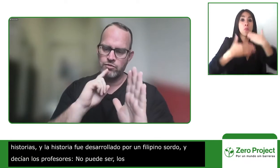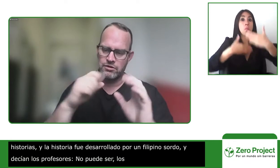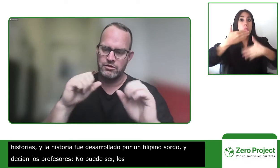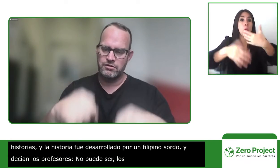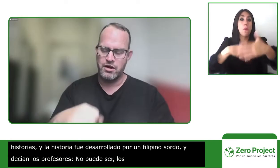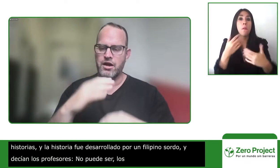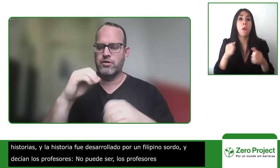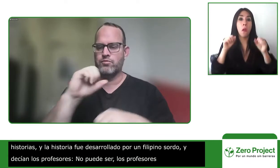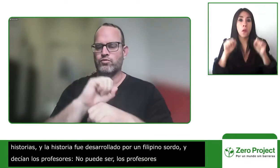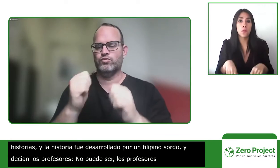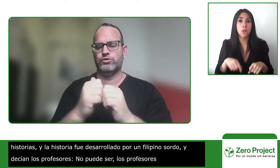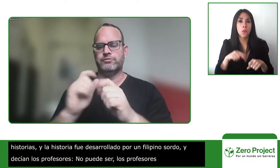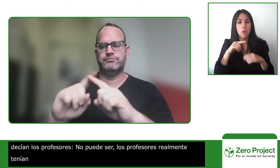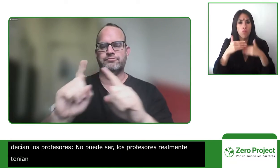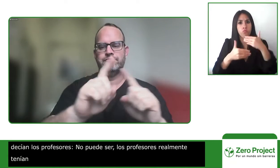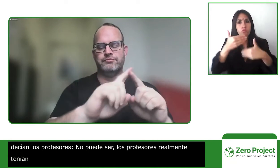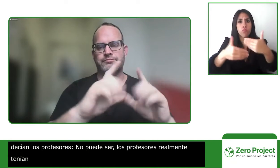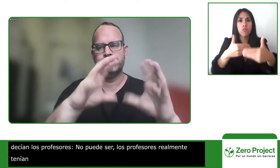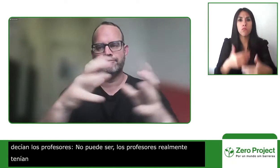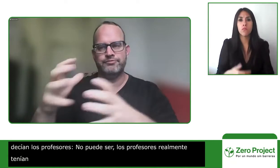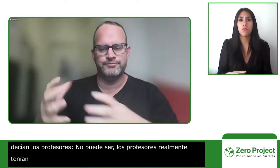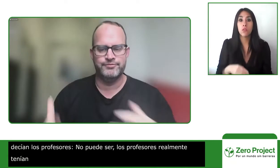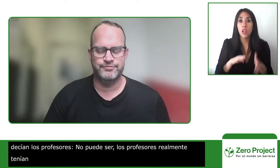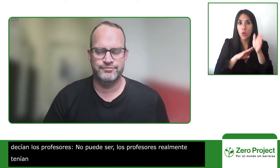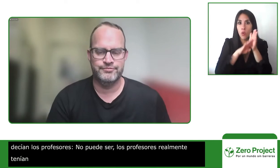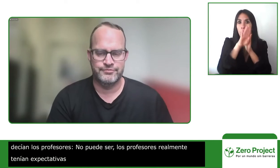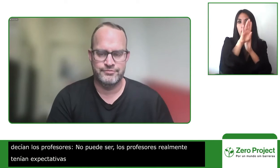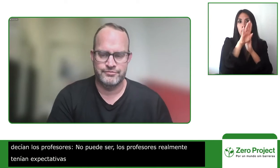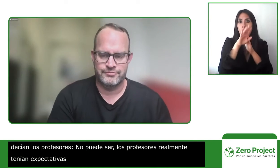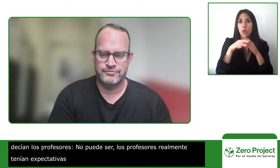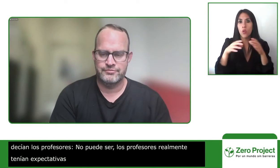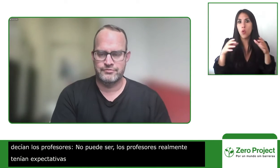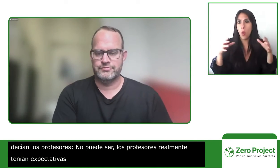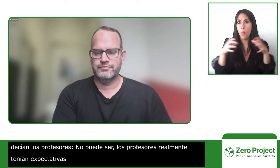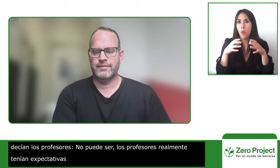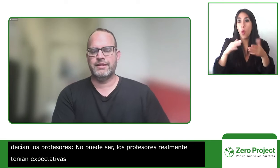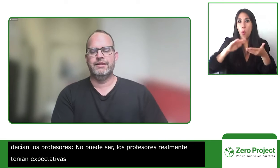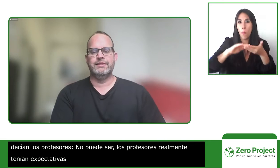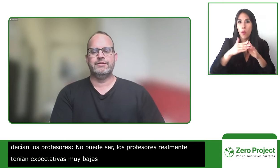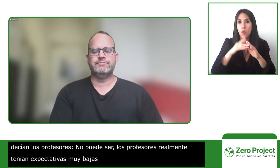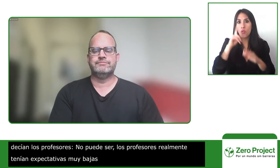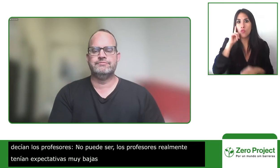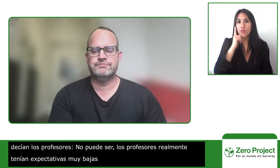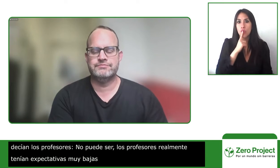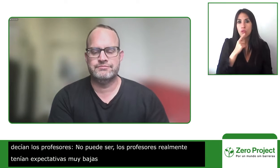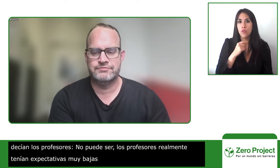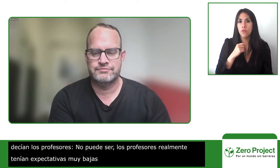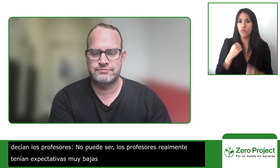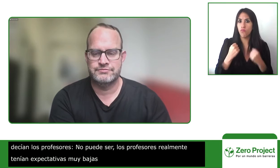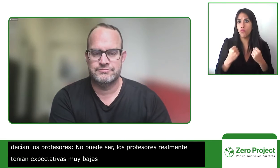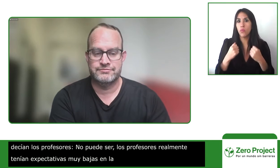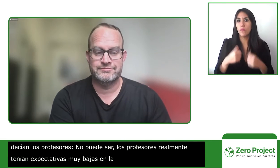find that it's important that deaf community members be involved and that they can share this work with many others